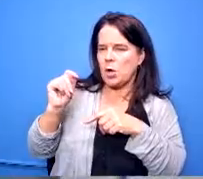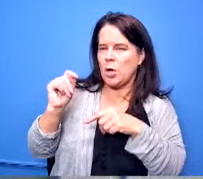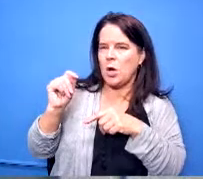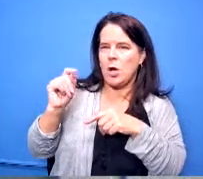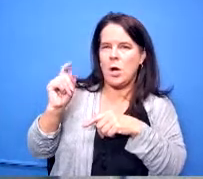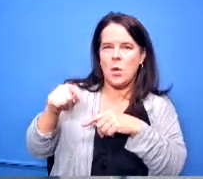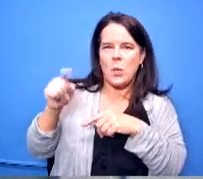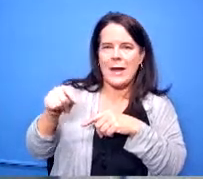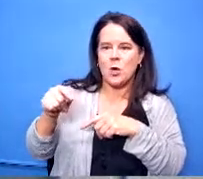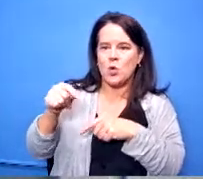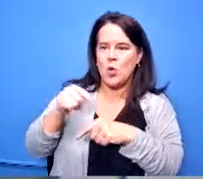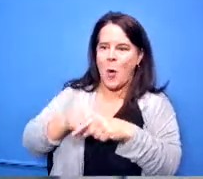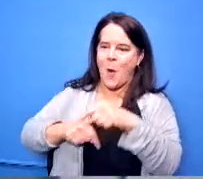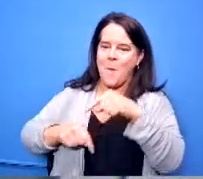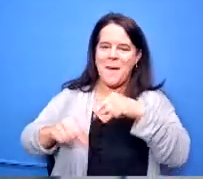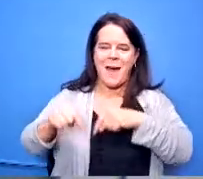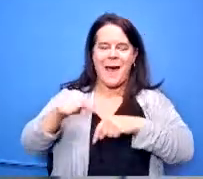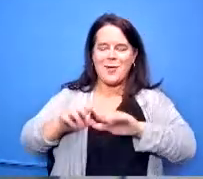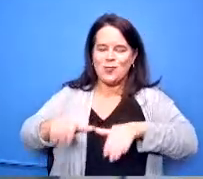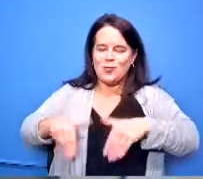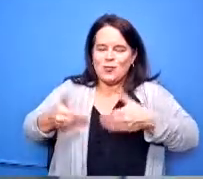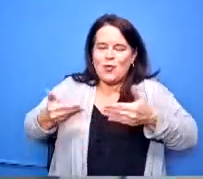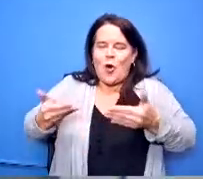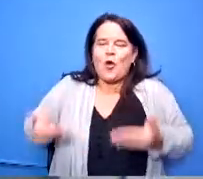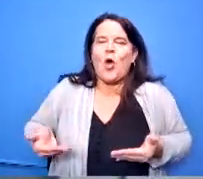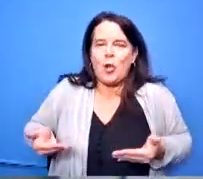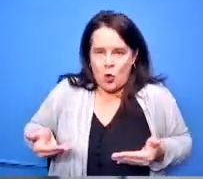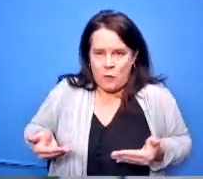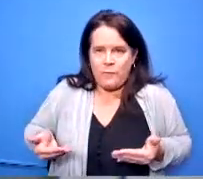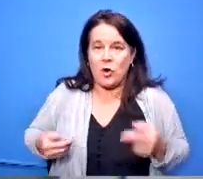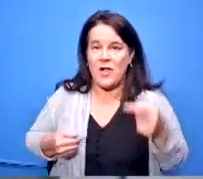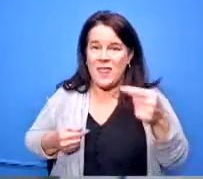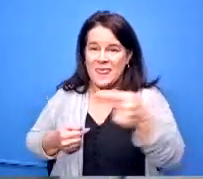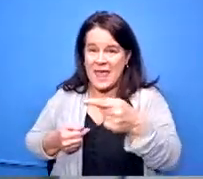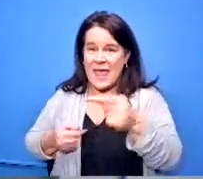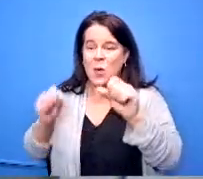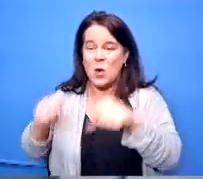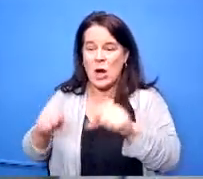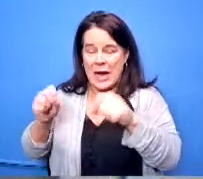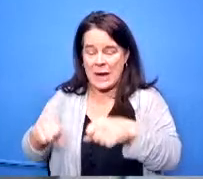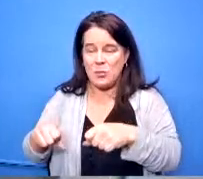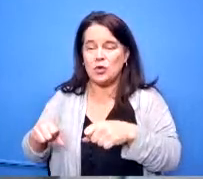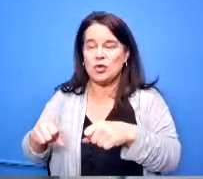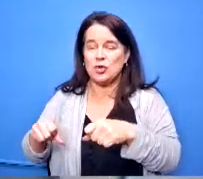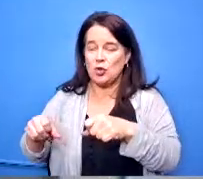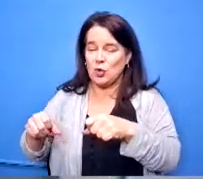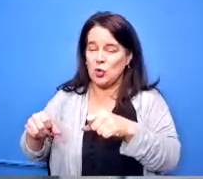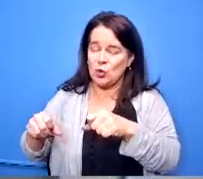go back and redo routing and they were able to get us up and on our feet in what about six weeks